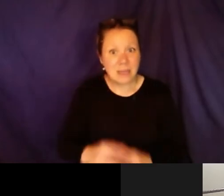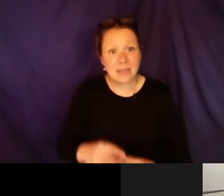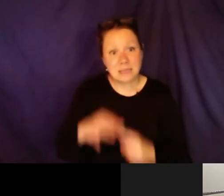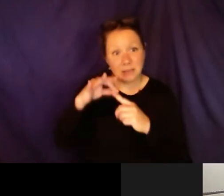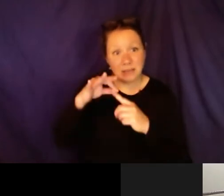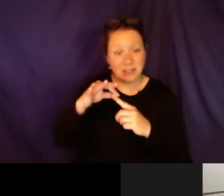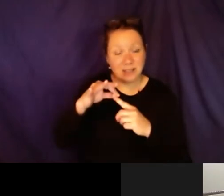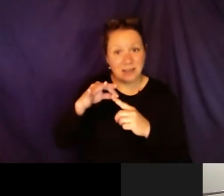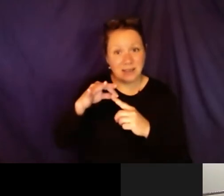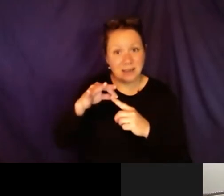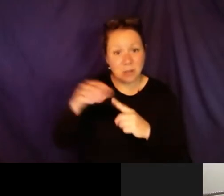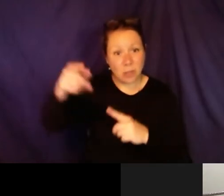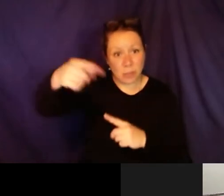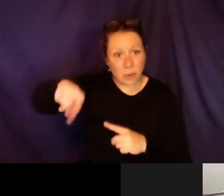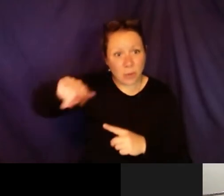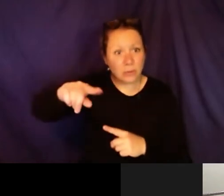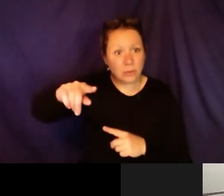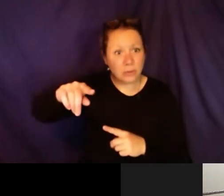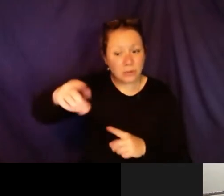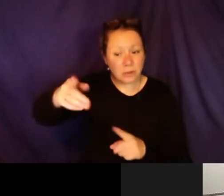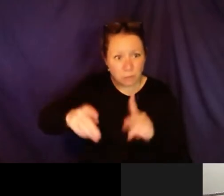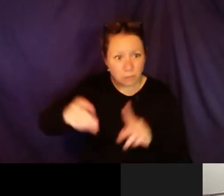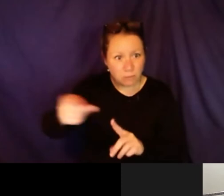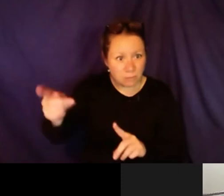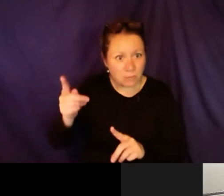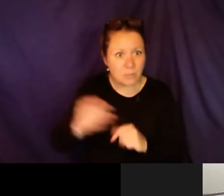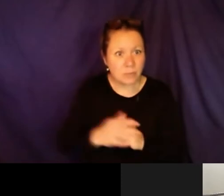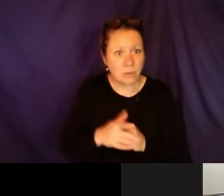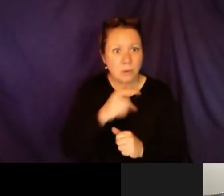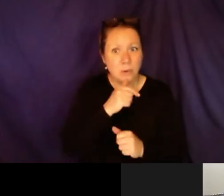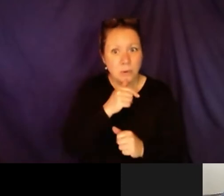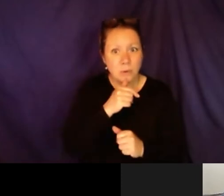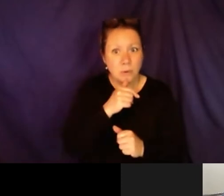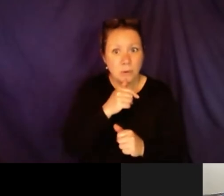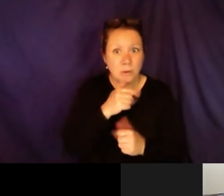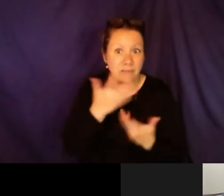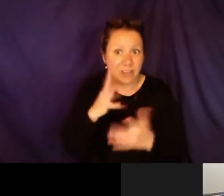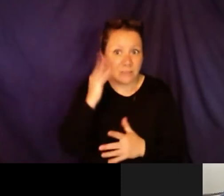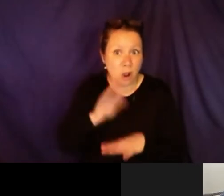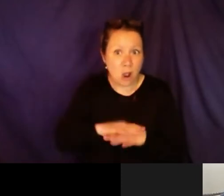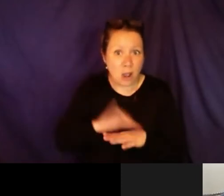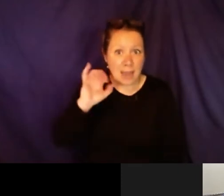your experience. We would like to hear more from the audience